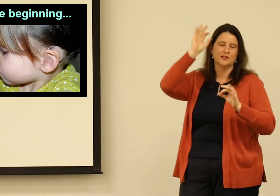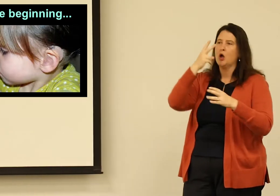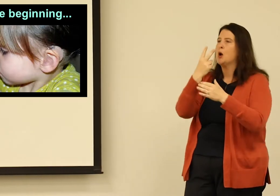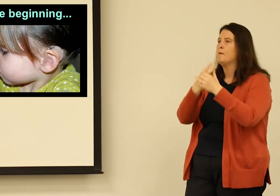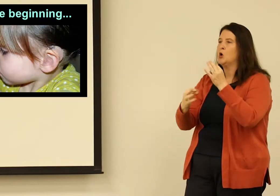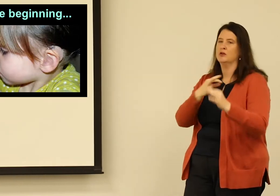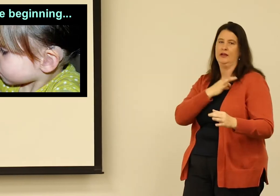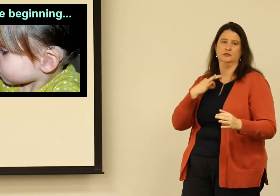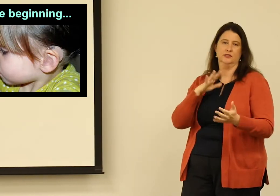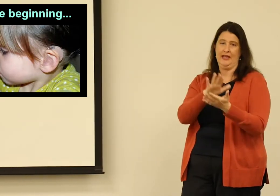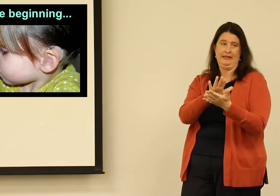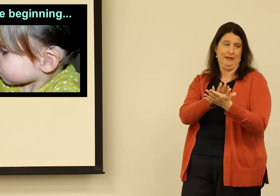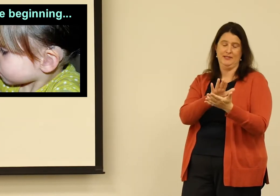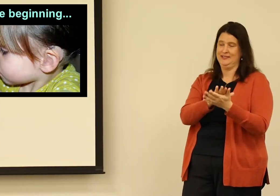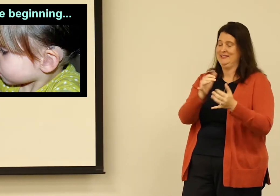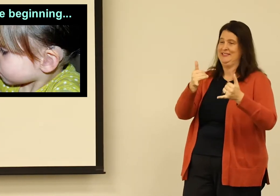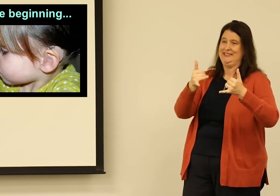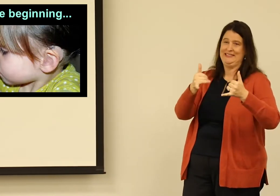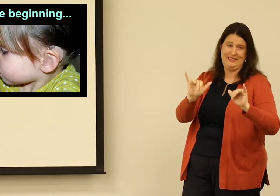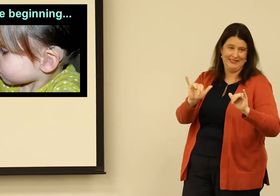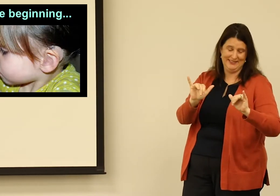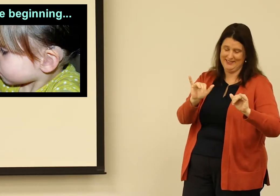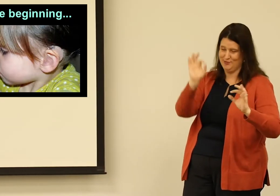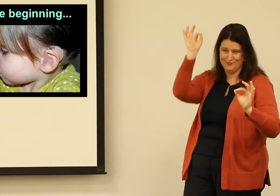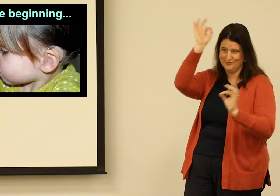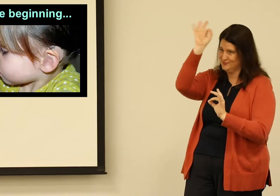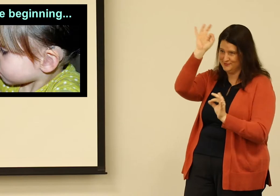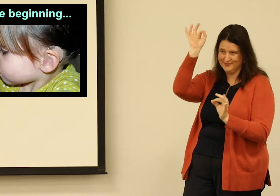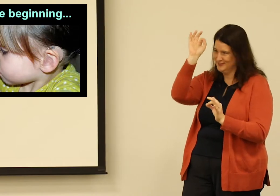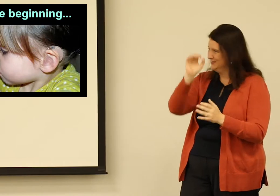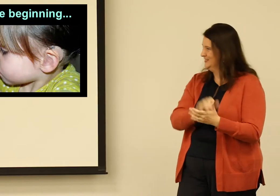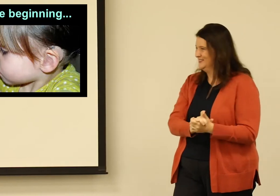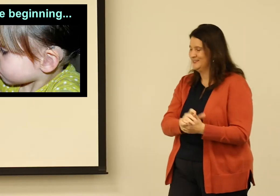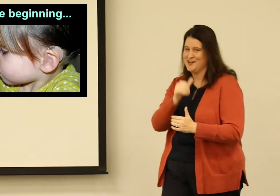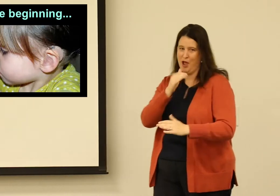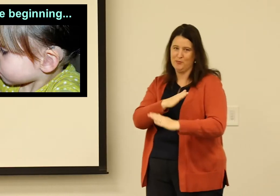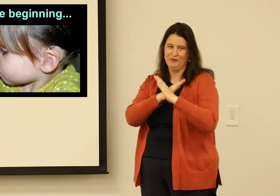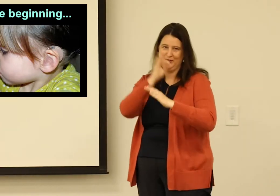My parents were clueless. Both of them were academics. They're both faculty members. They still are clueless.